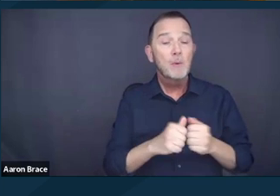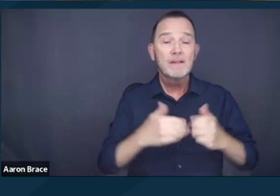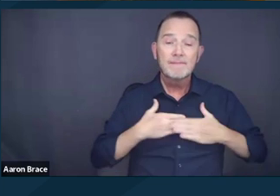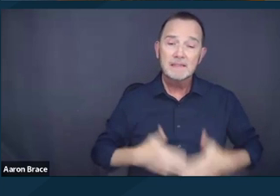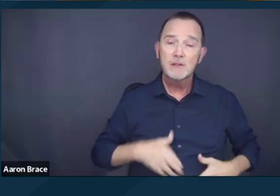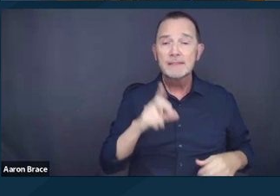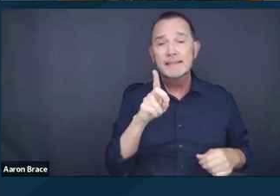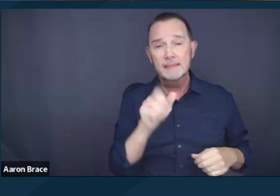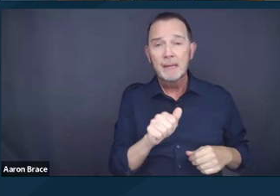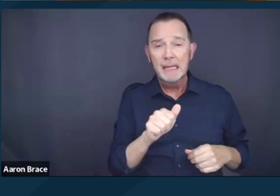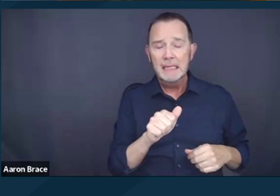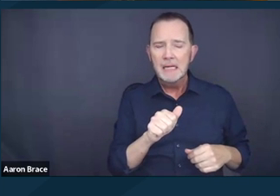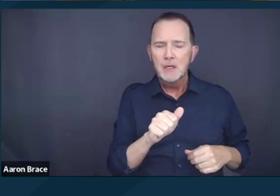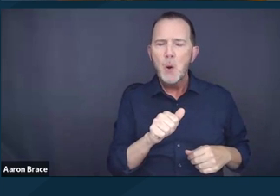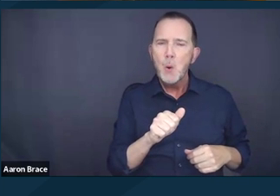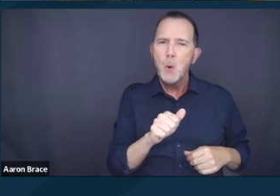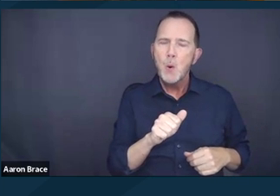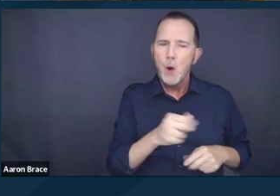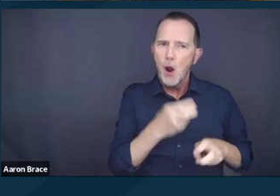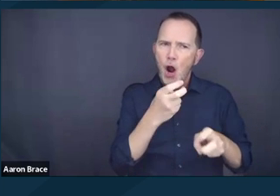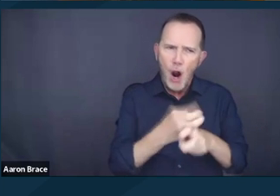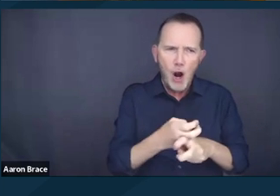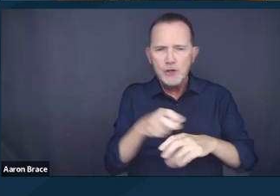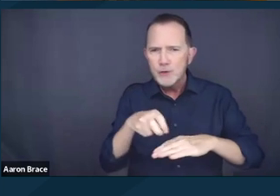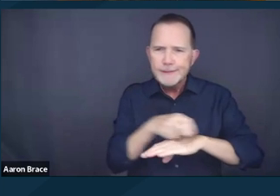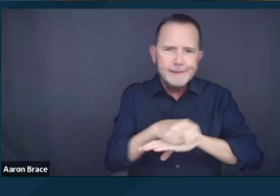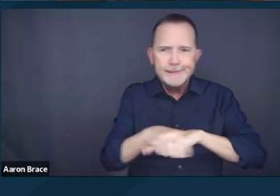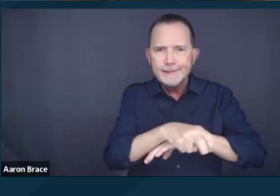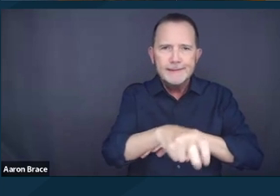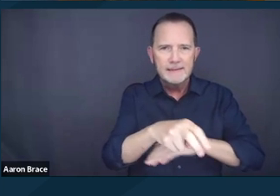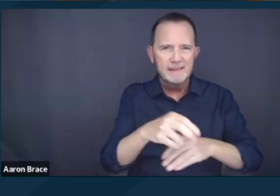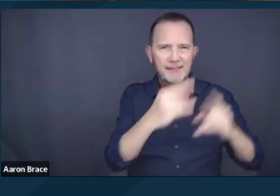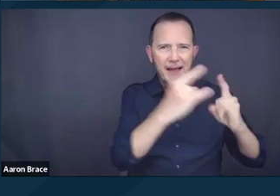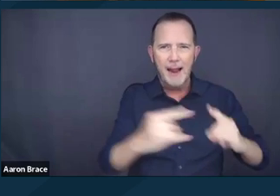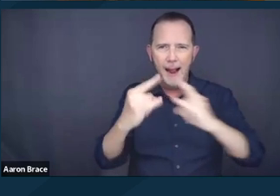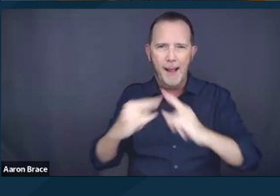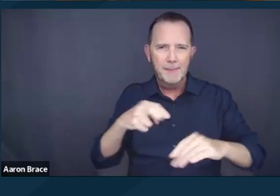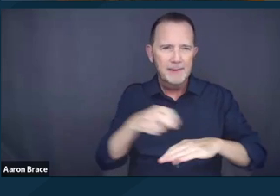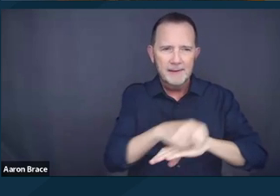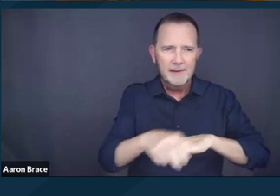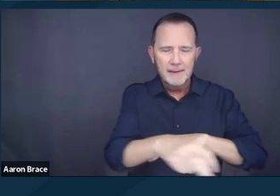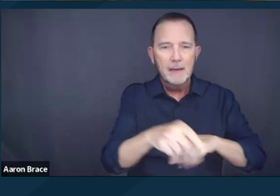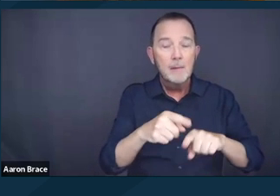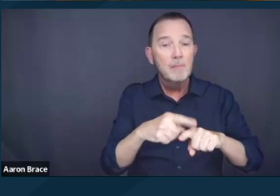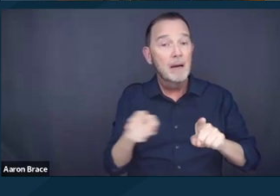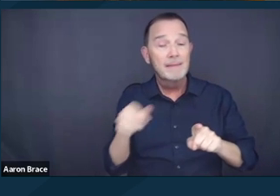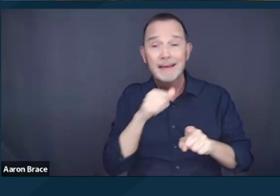in what they say maneuvering safely around encampments, it conversely avoids mention of people with disabilities